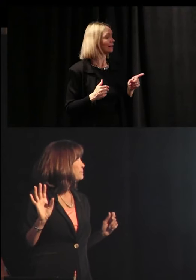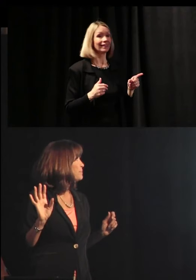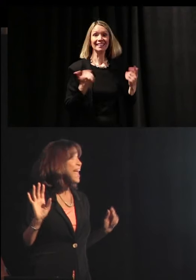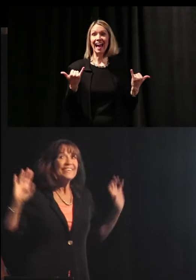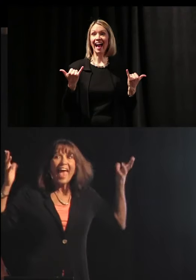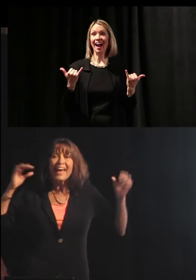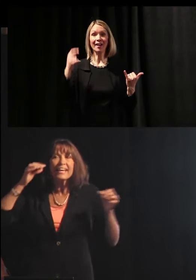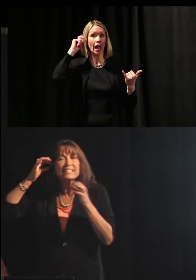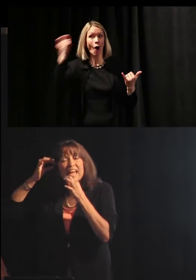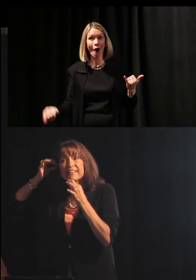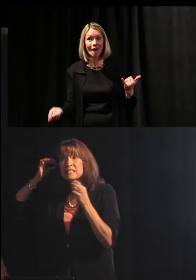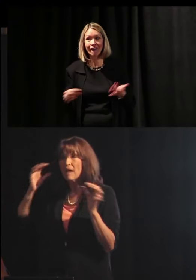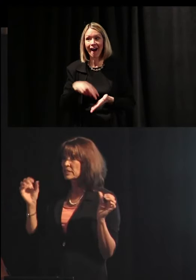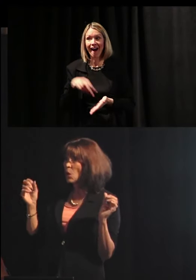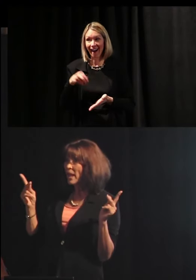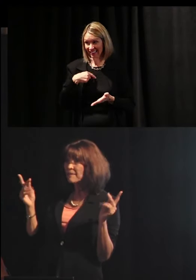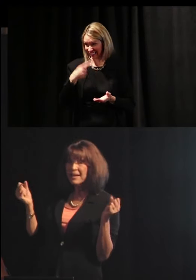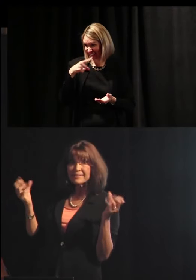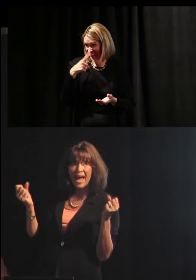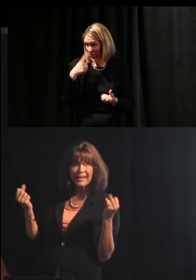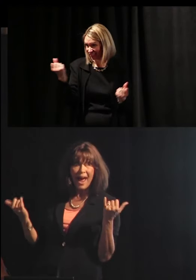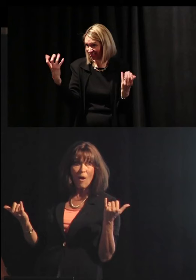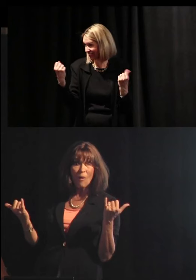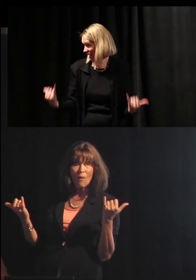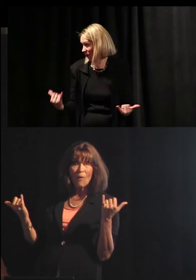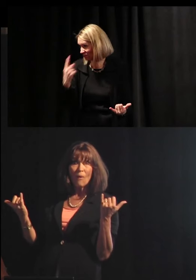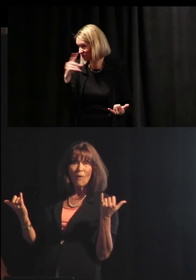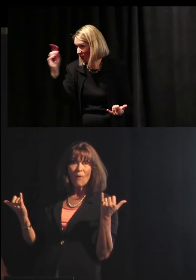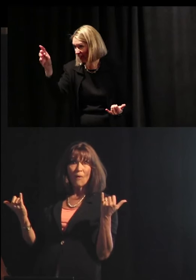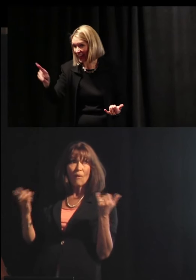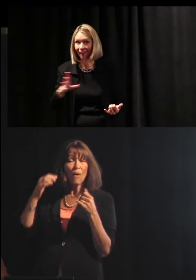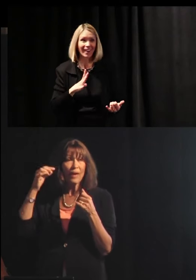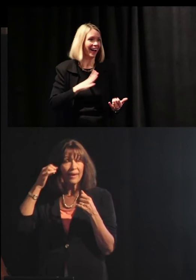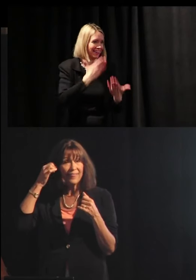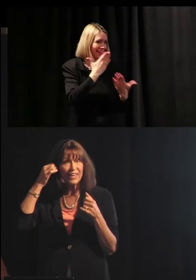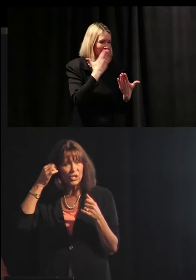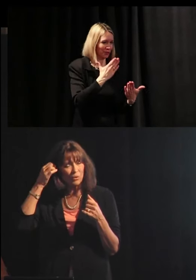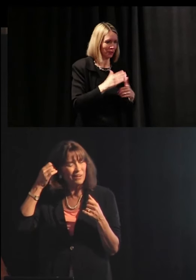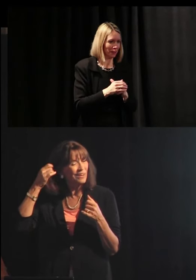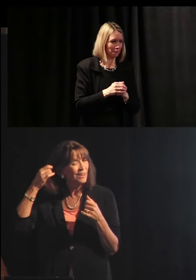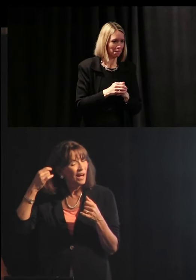Yay, I get to take this off? Is it okay if I sign now? Okay.